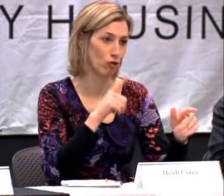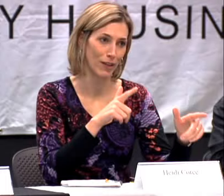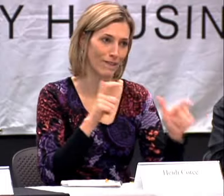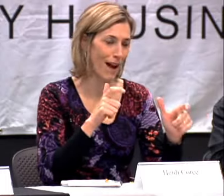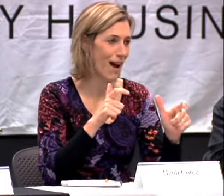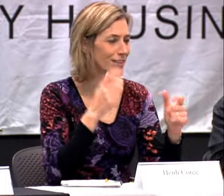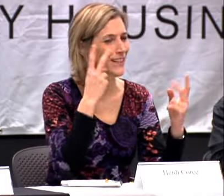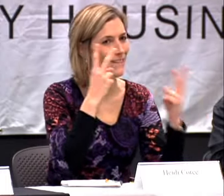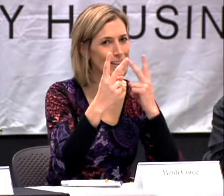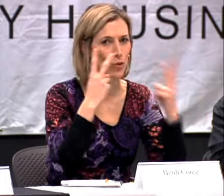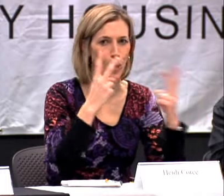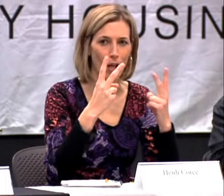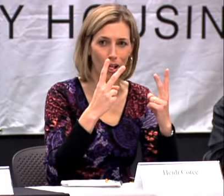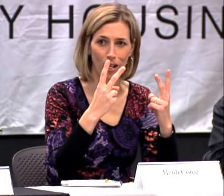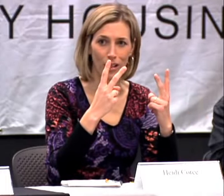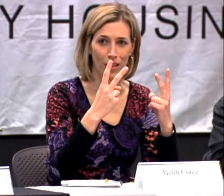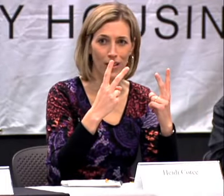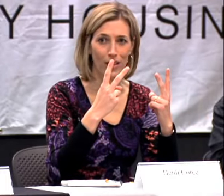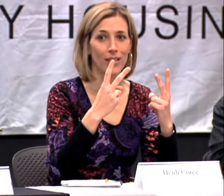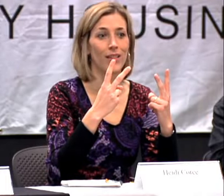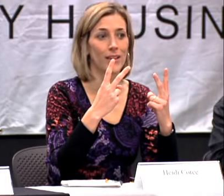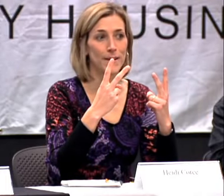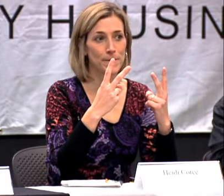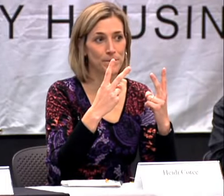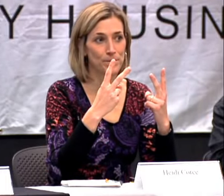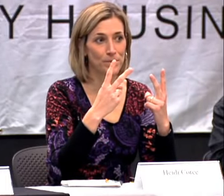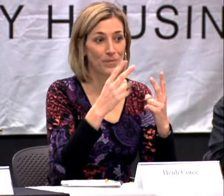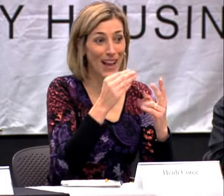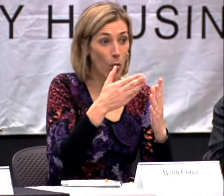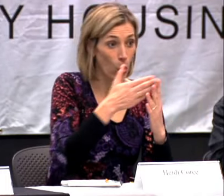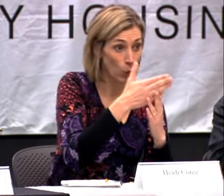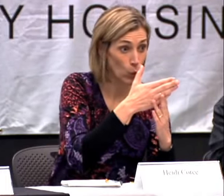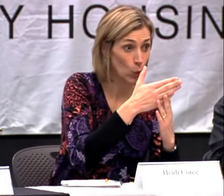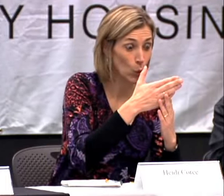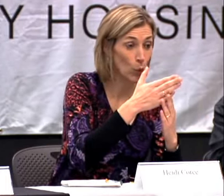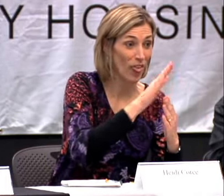FEAR. AND I PICKED UP THEIR SIGN LANGUAGE REALLY FAST. VERY VISUAL